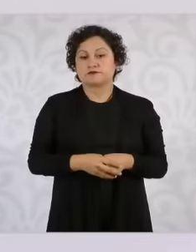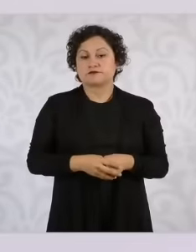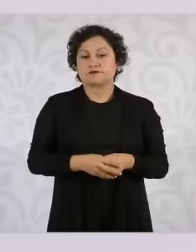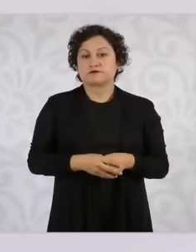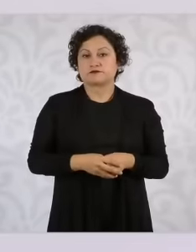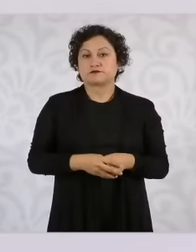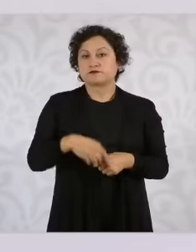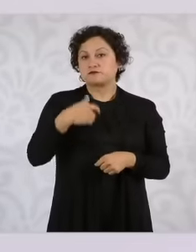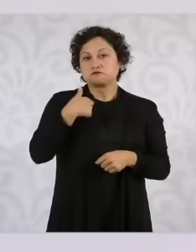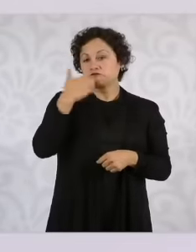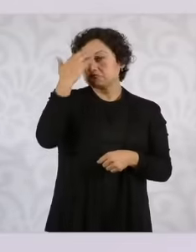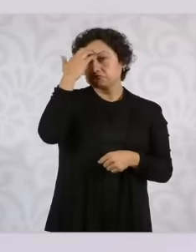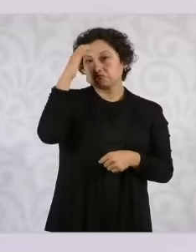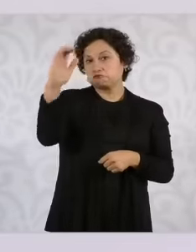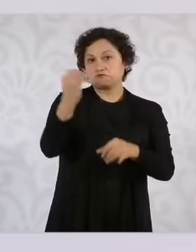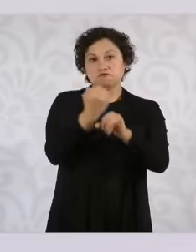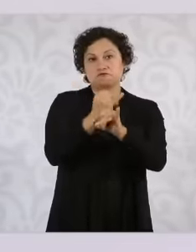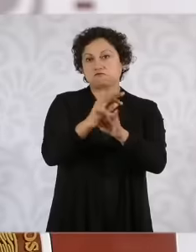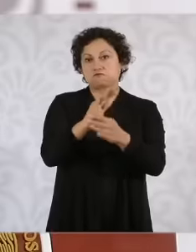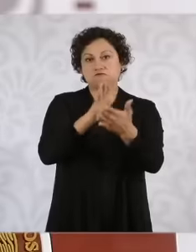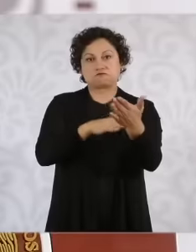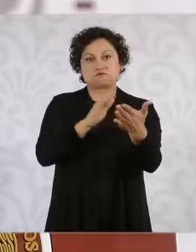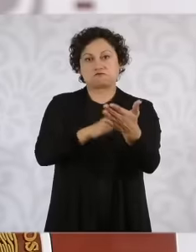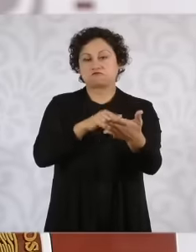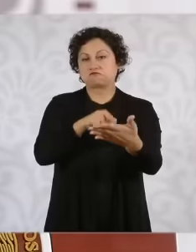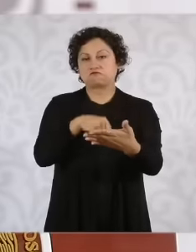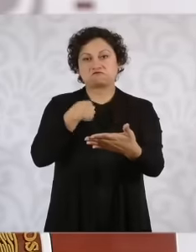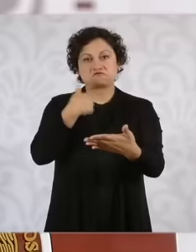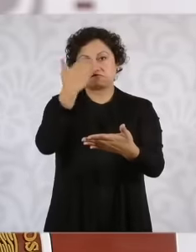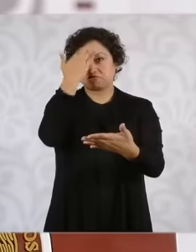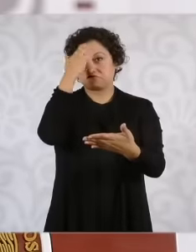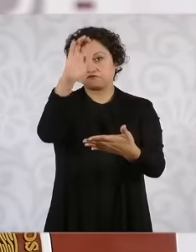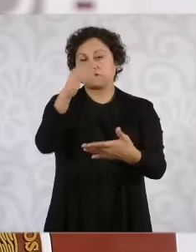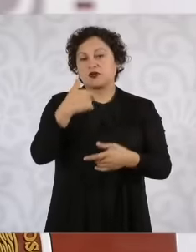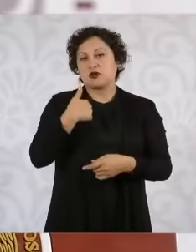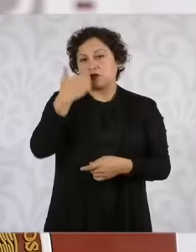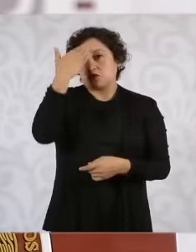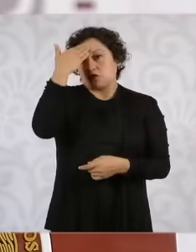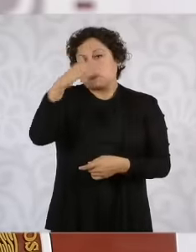content I do not know the document what I do know is that your security secretary is about